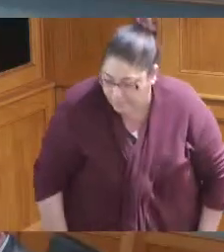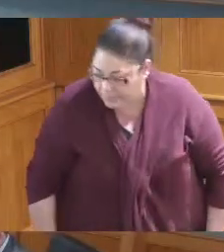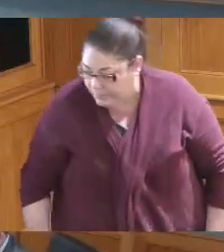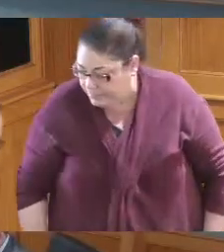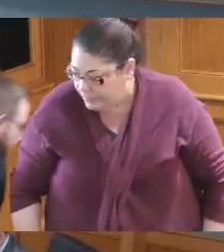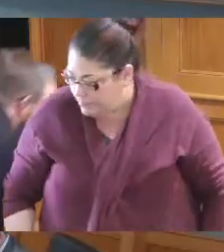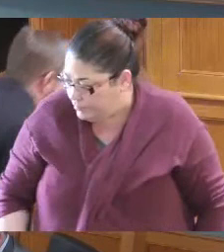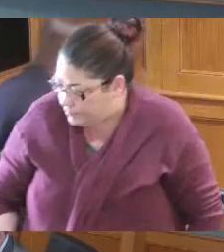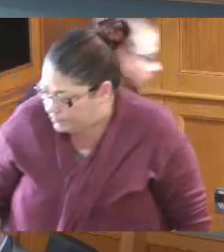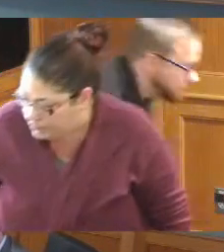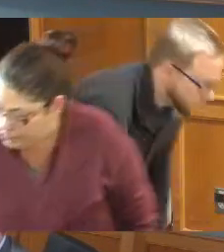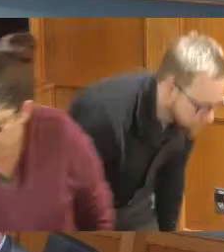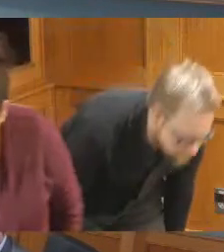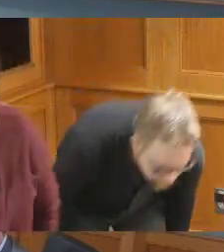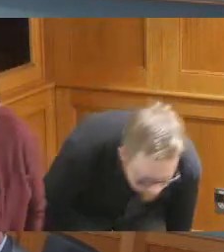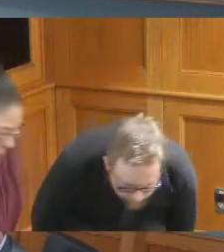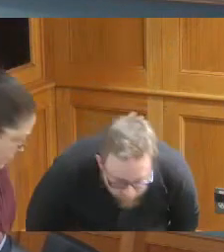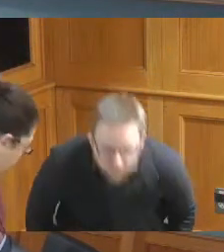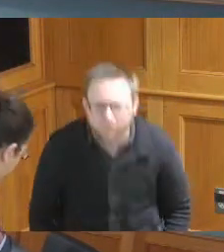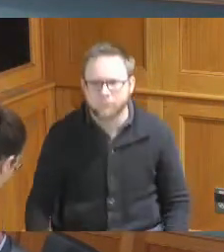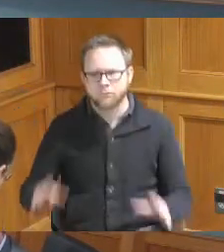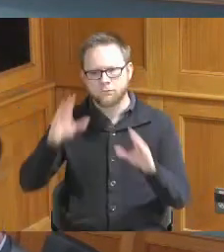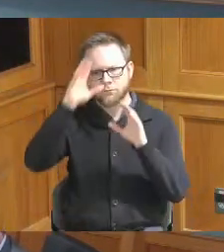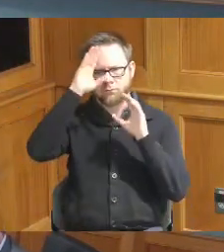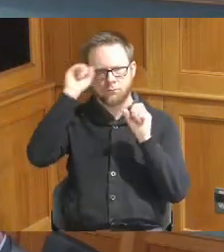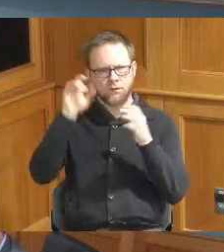comment on item number these elevators